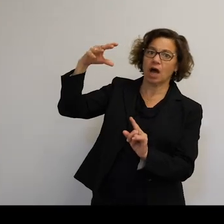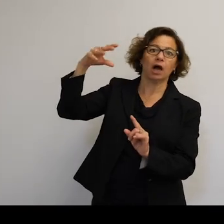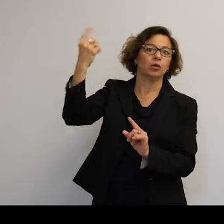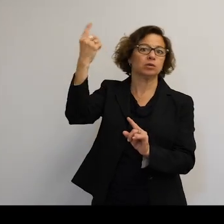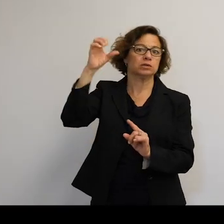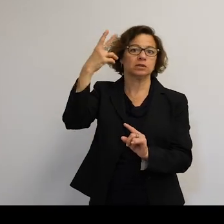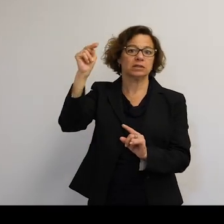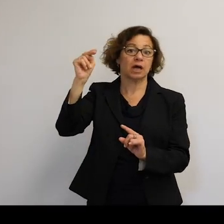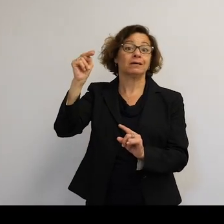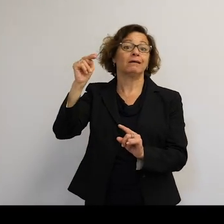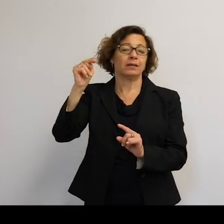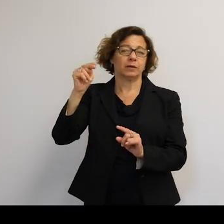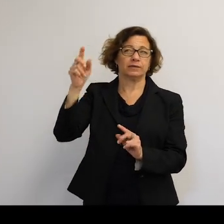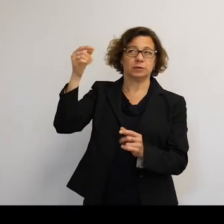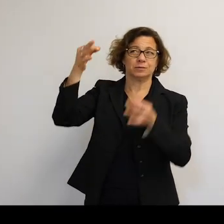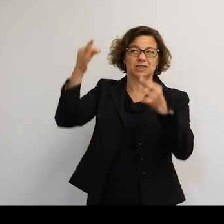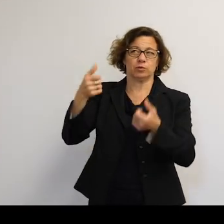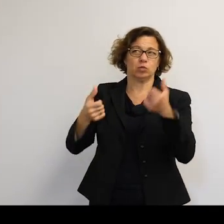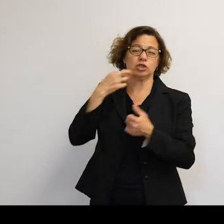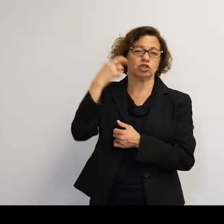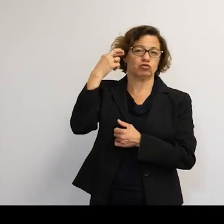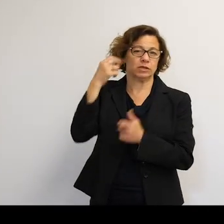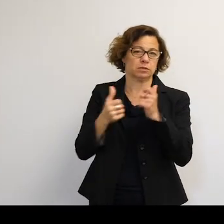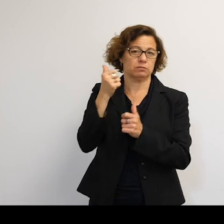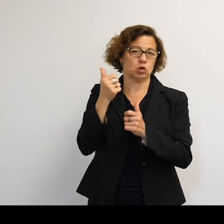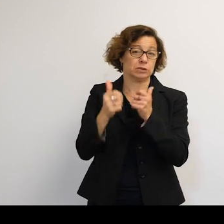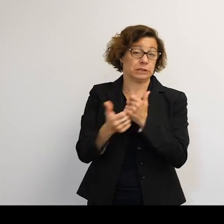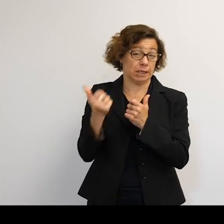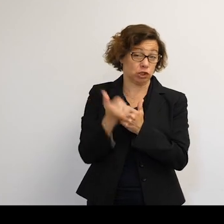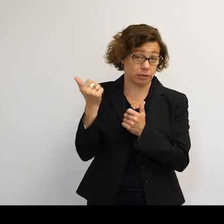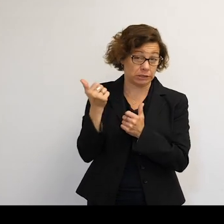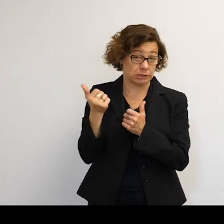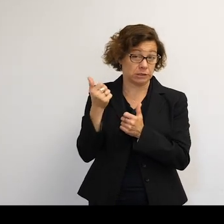Judging that risk of which is the most dangerous satellite up there-- that's a tough call.